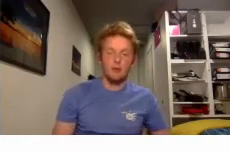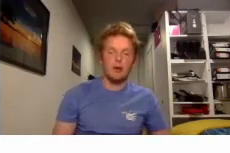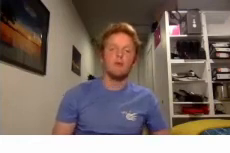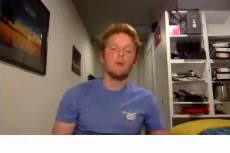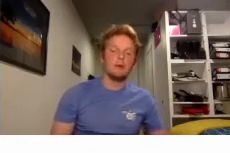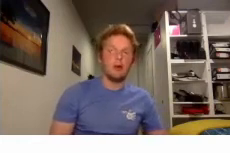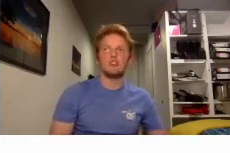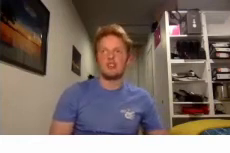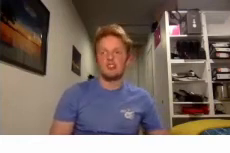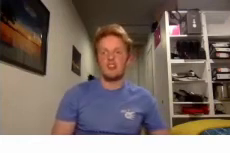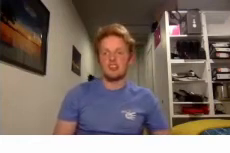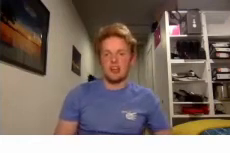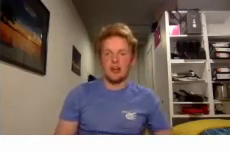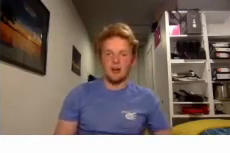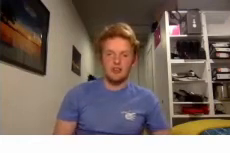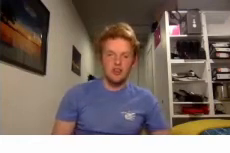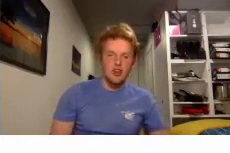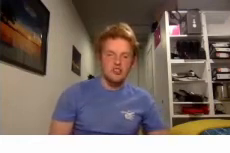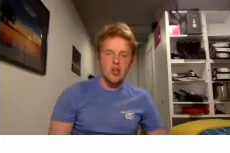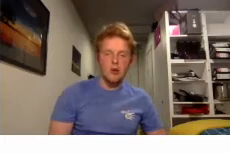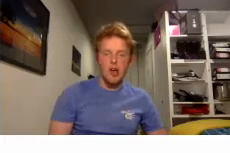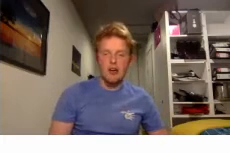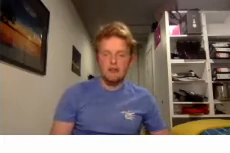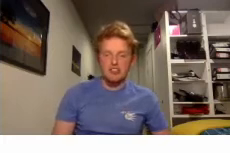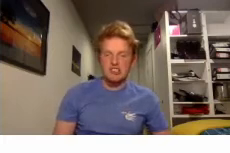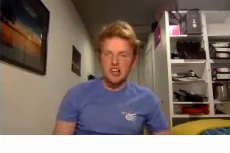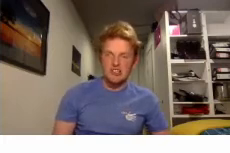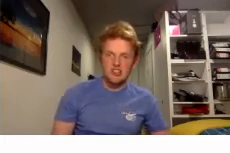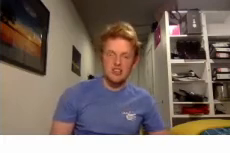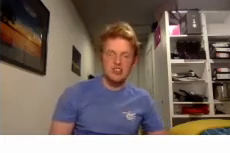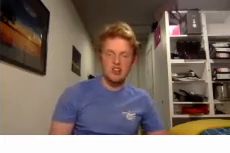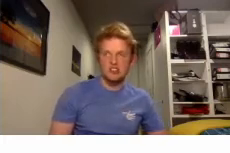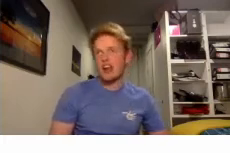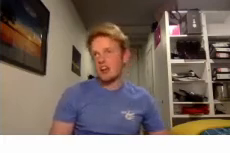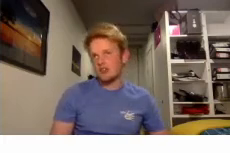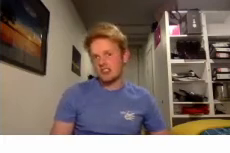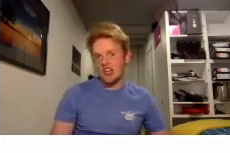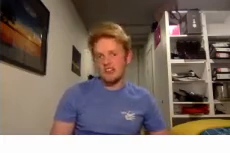and more people interested in sign language so this society ucl sign language society